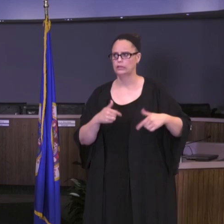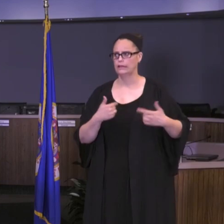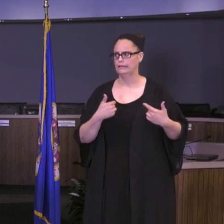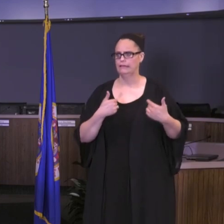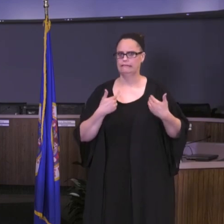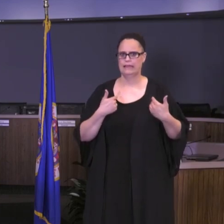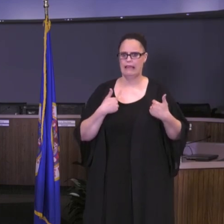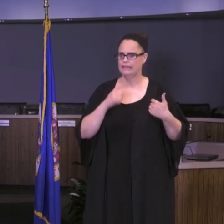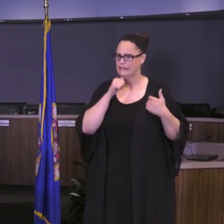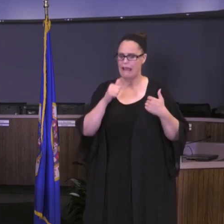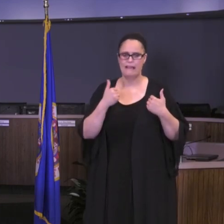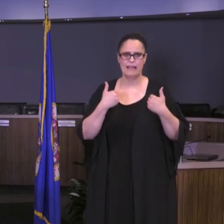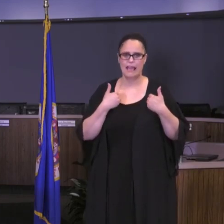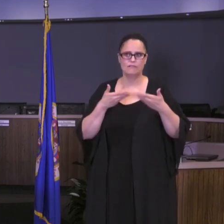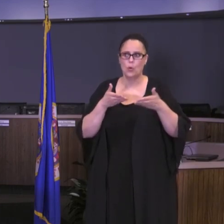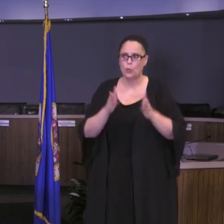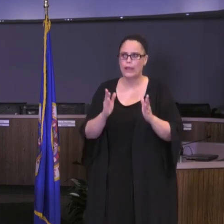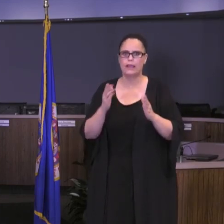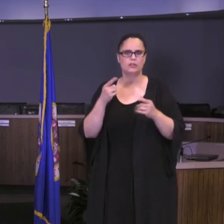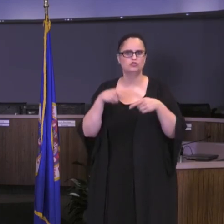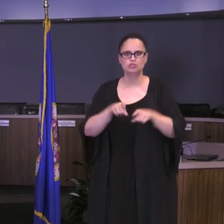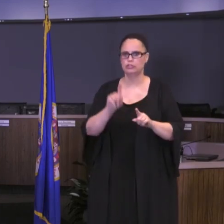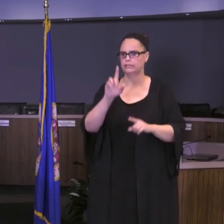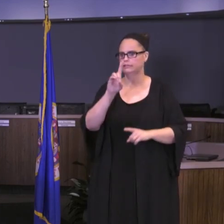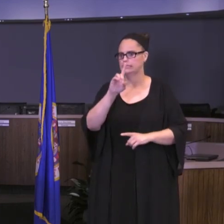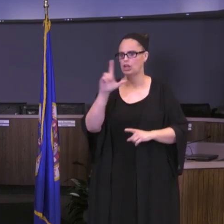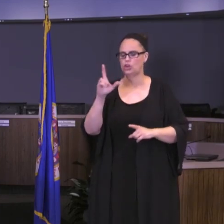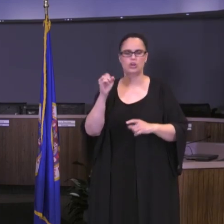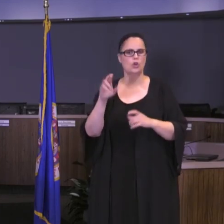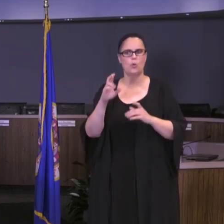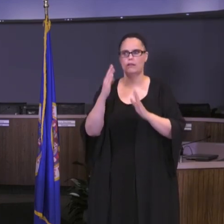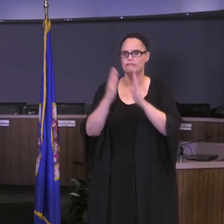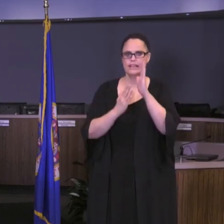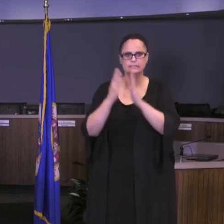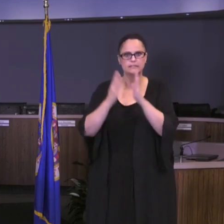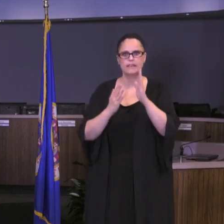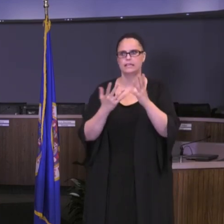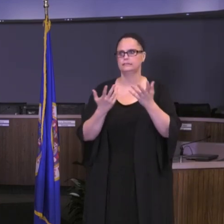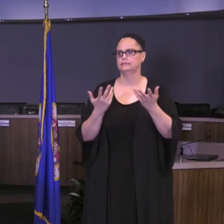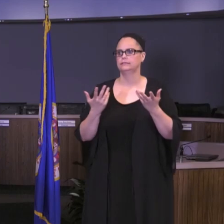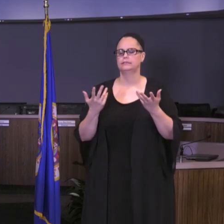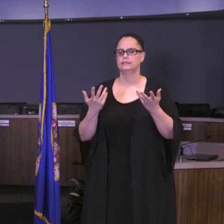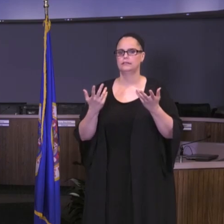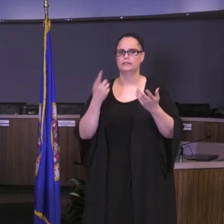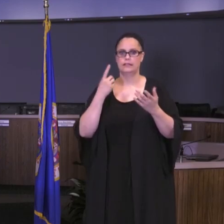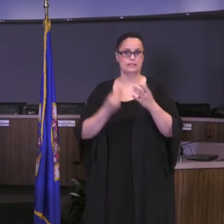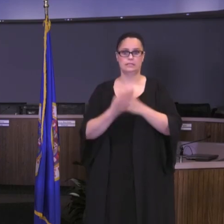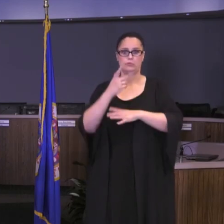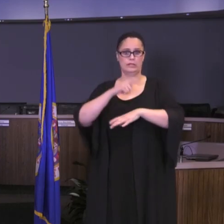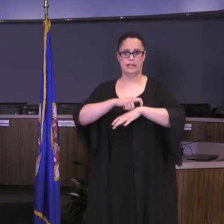distance learning and certainly in the face-toface arrangement in the spring to have an answer to those